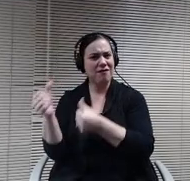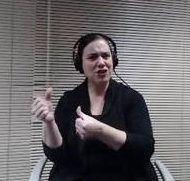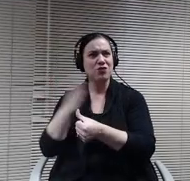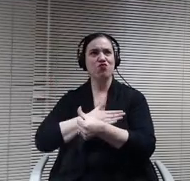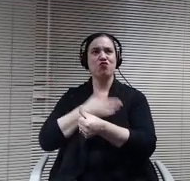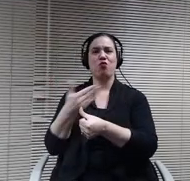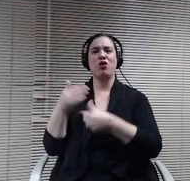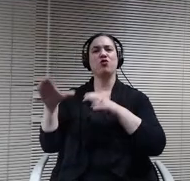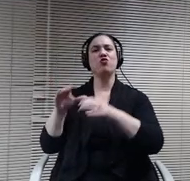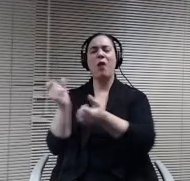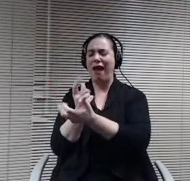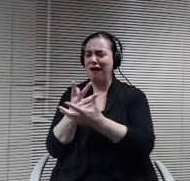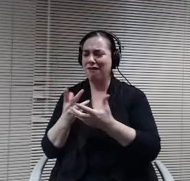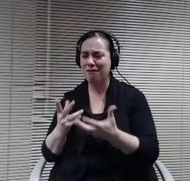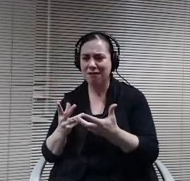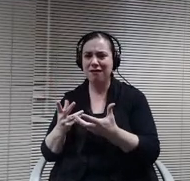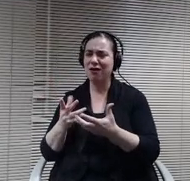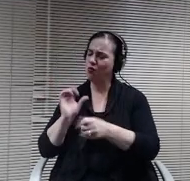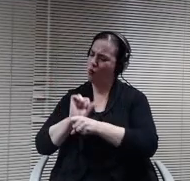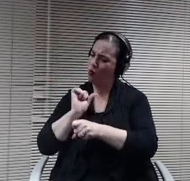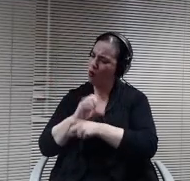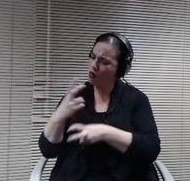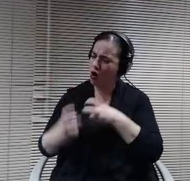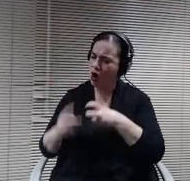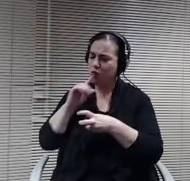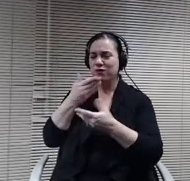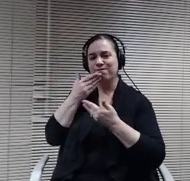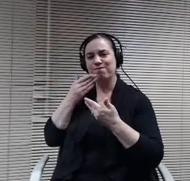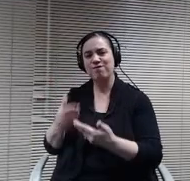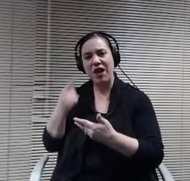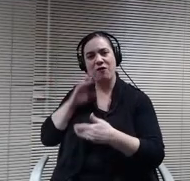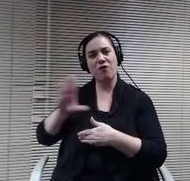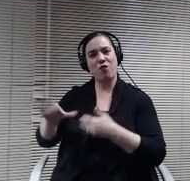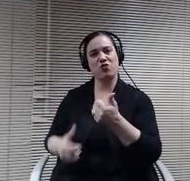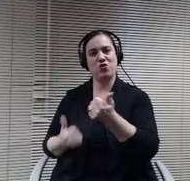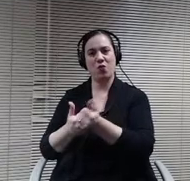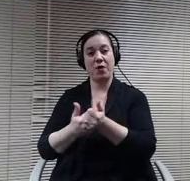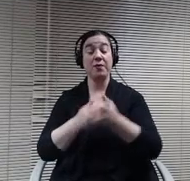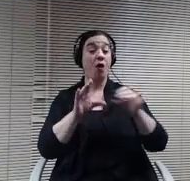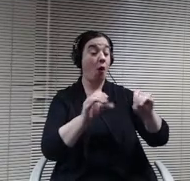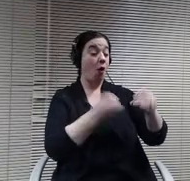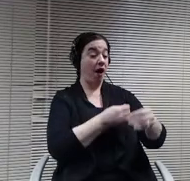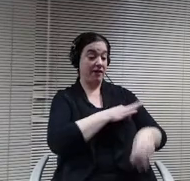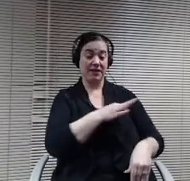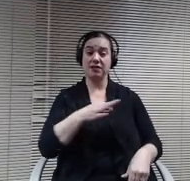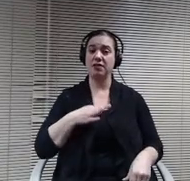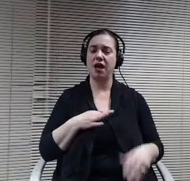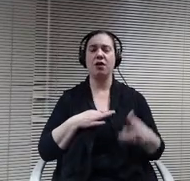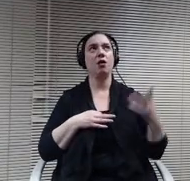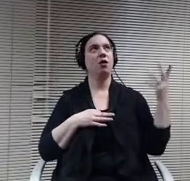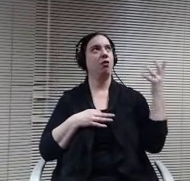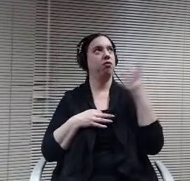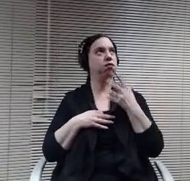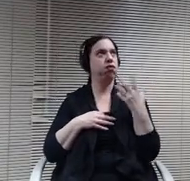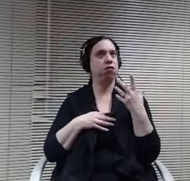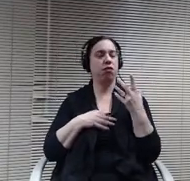grateful for her support and their office staff. This year in particular with all the contact tracing it, I wish I could have